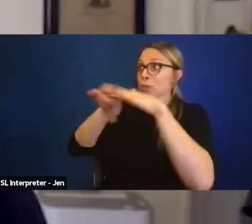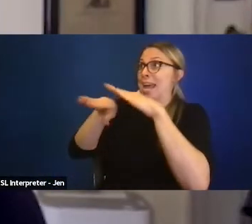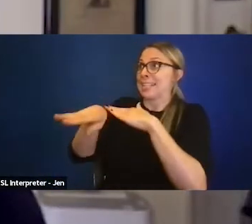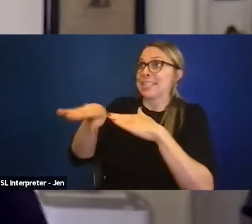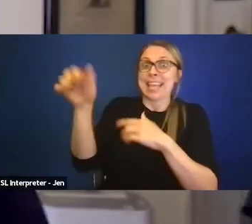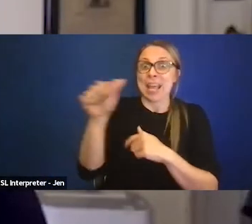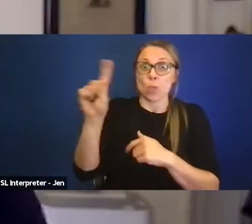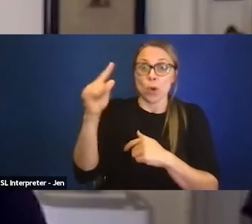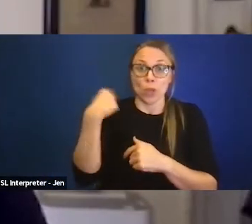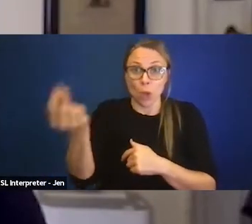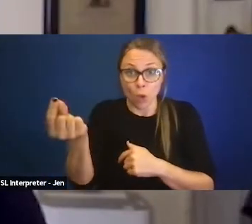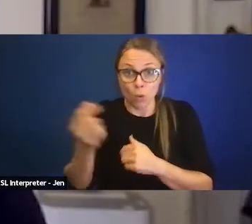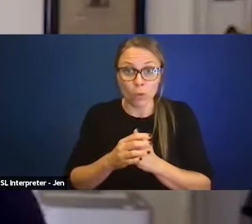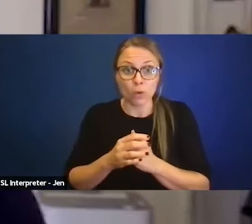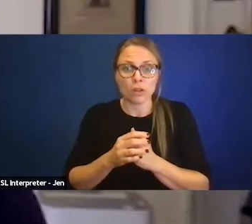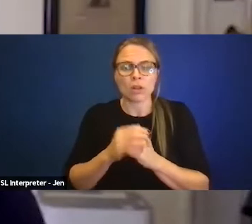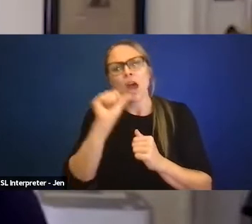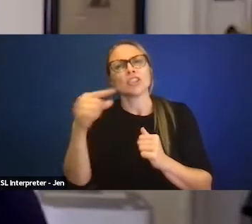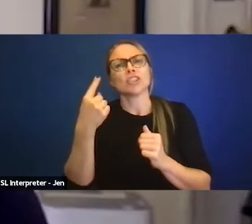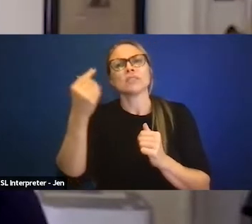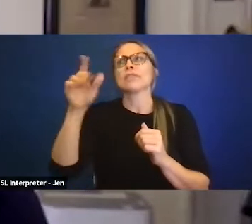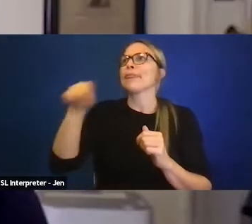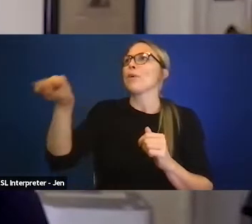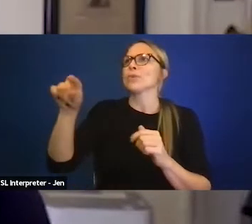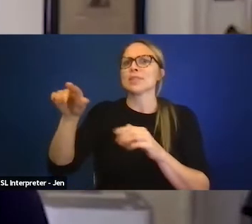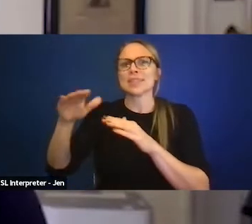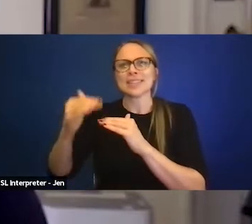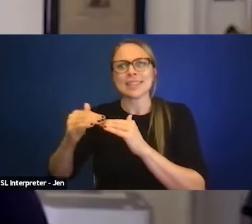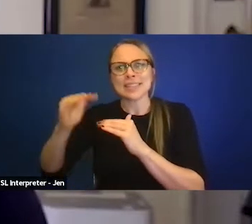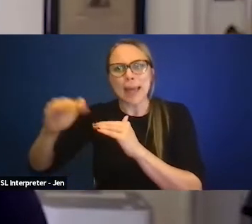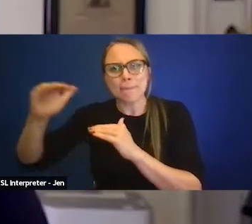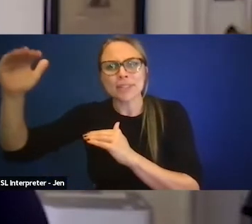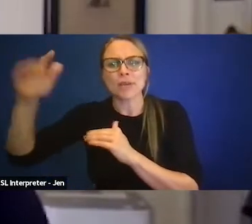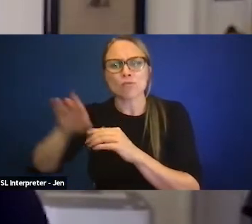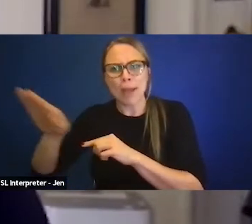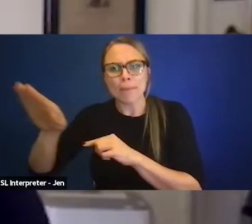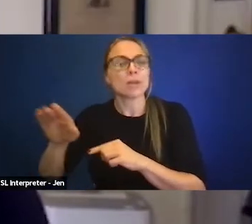that includes not only no steps, but it also includes an accessible bathroom